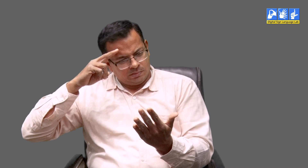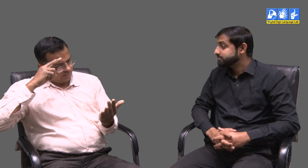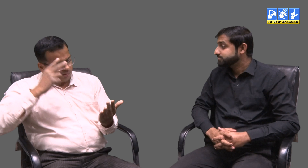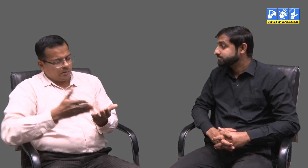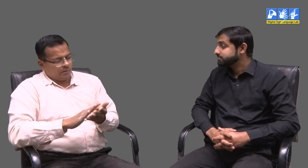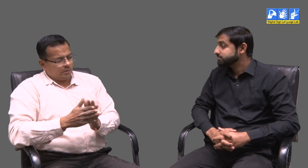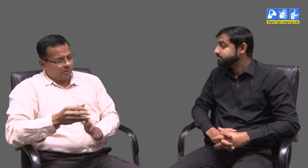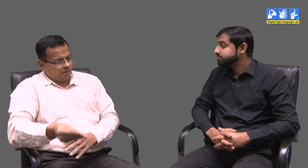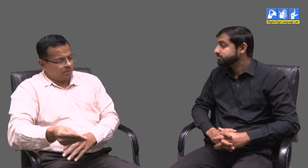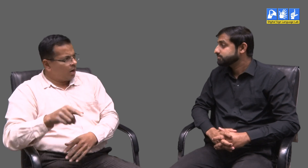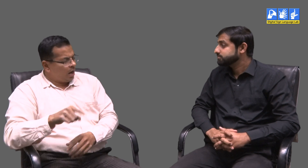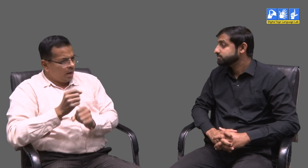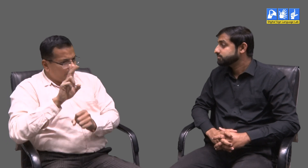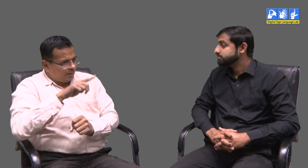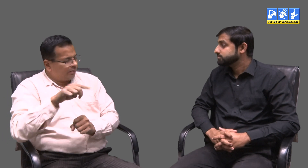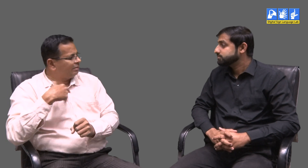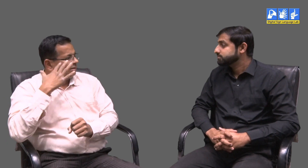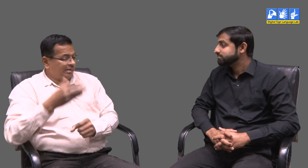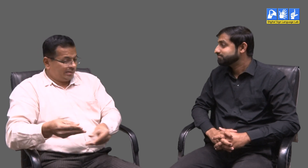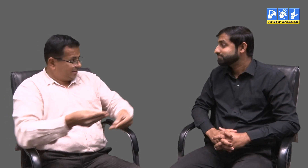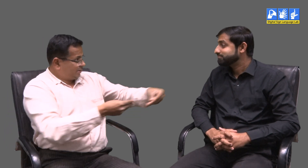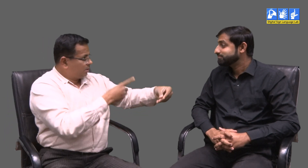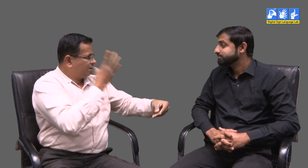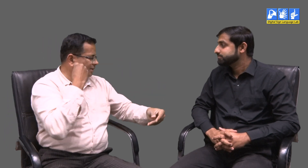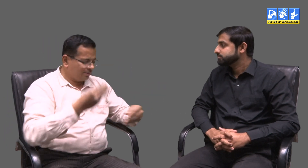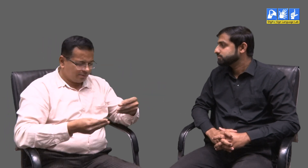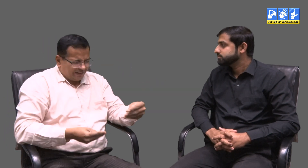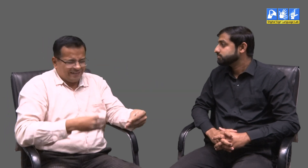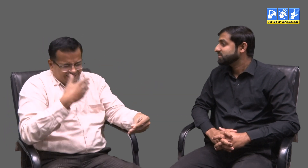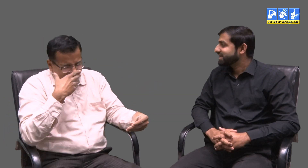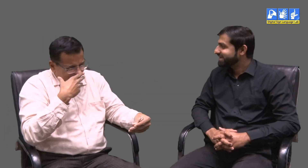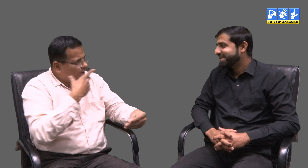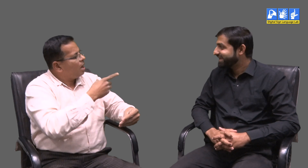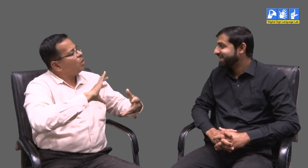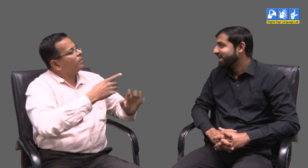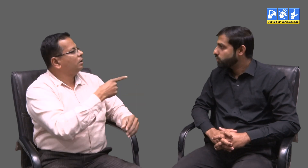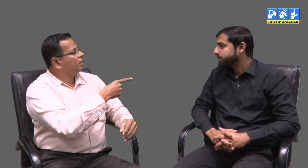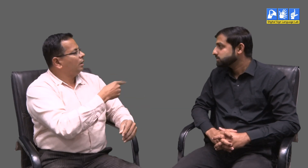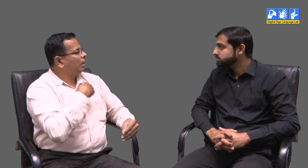But I don't know if there are mistakes in it or not. If a hearing person reads my letter and laughs